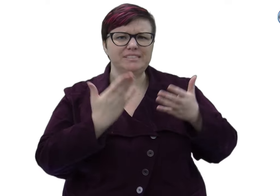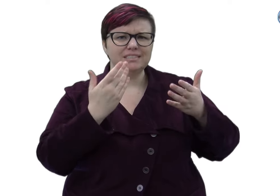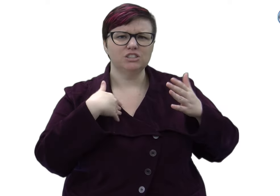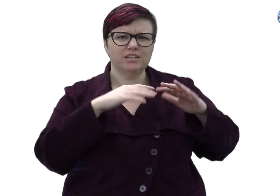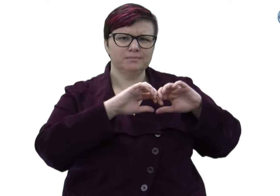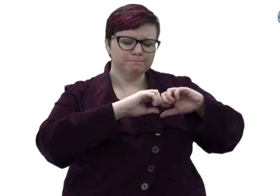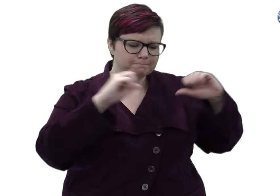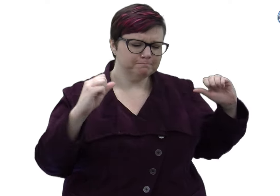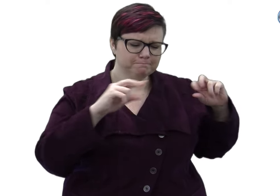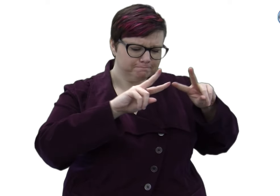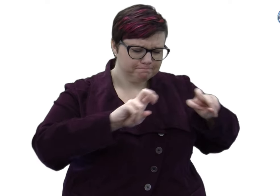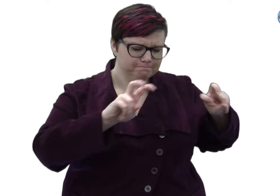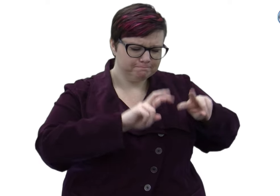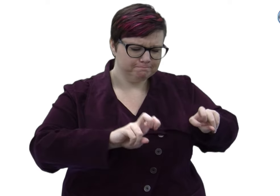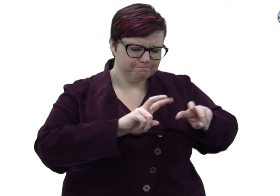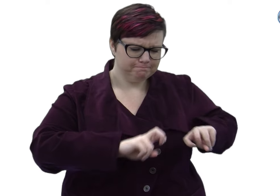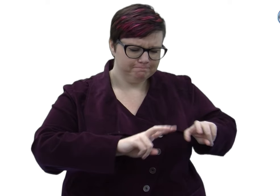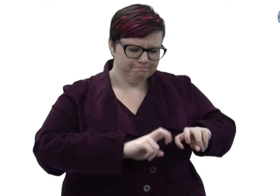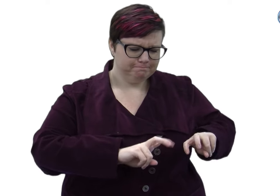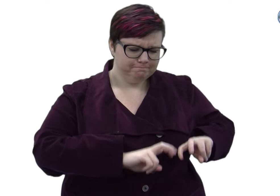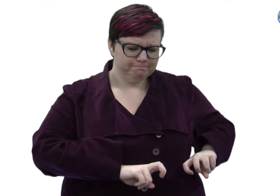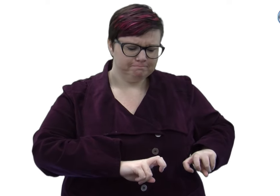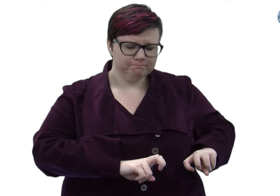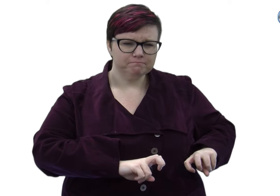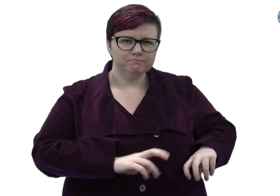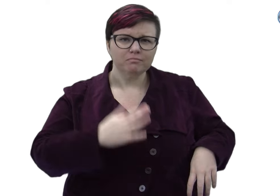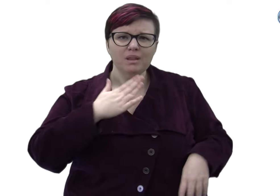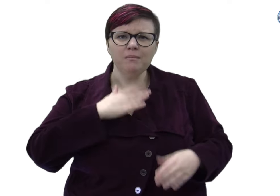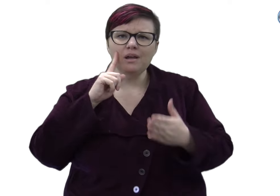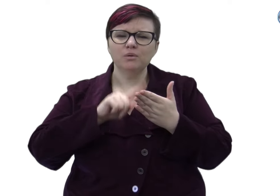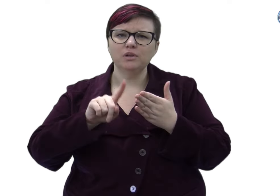Instead, I suggest that we embrace them.